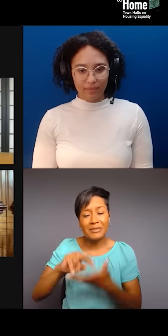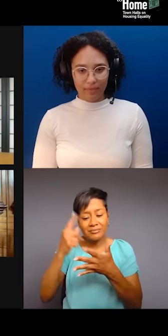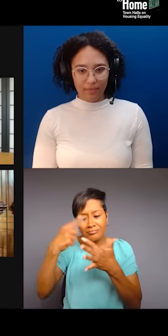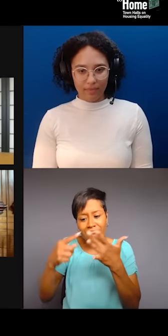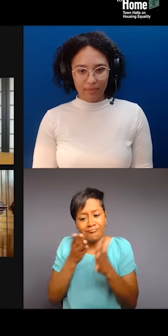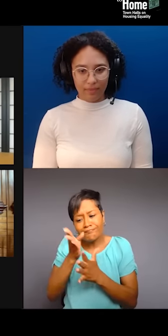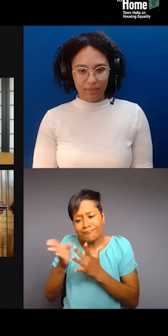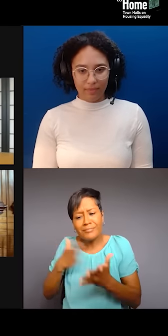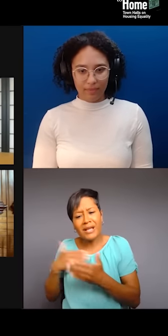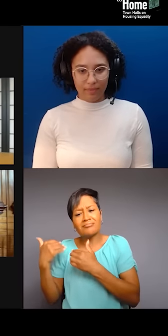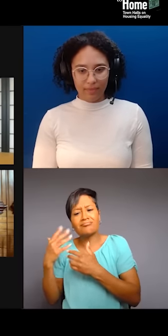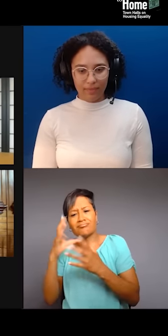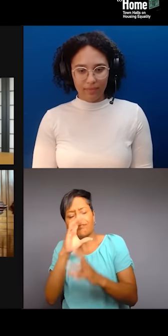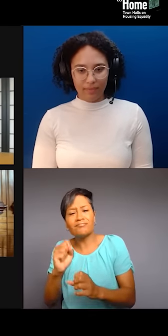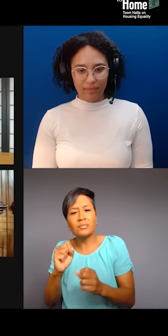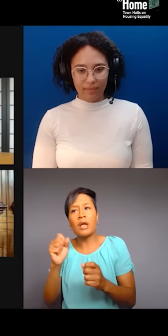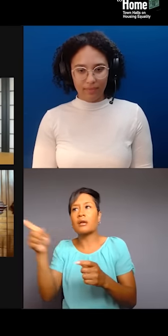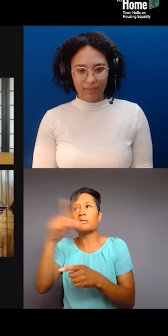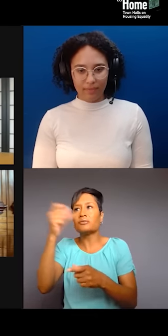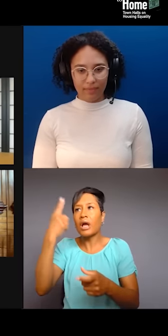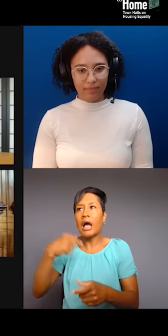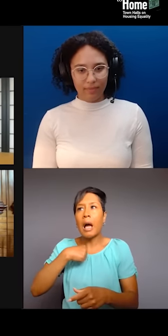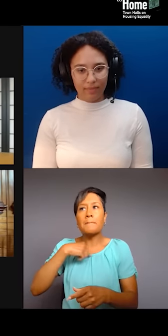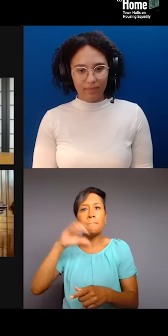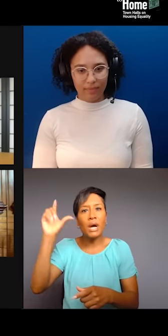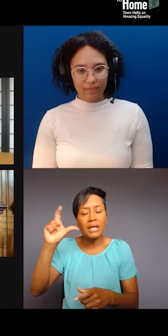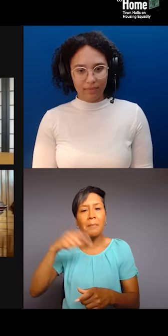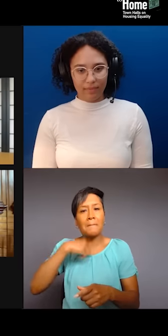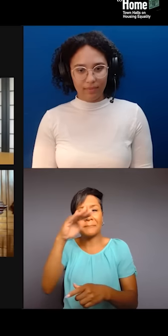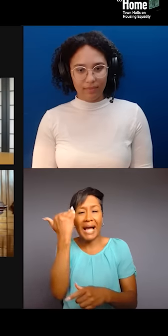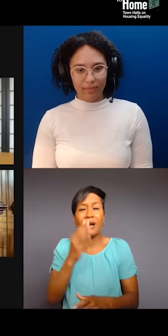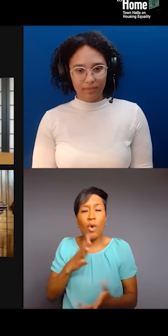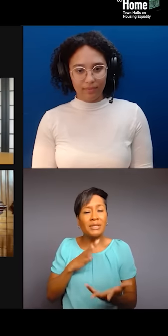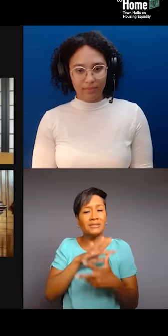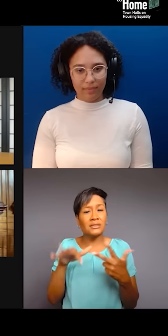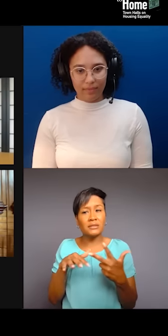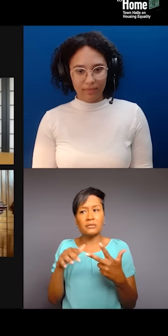the capacity to understand that I am Muslim, Black and a woman, and how do they all relate to me.